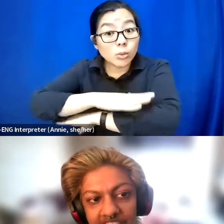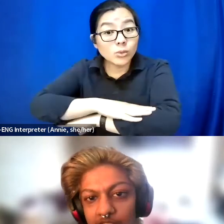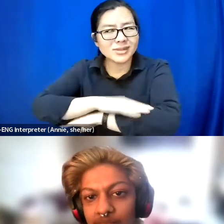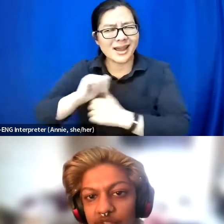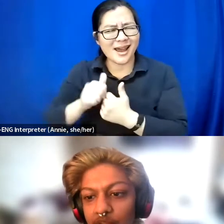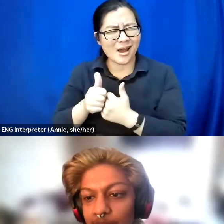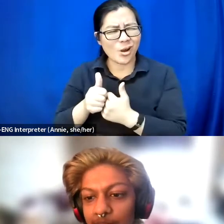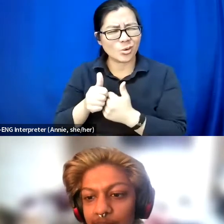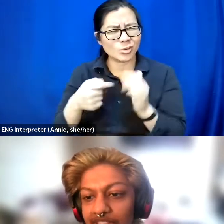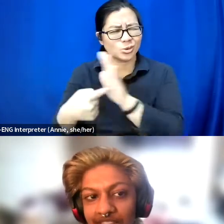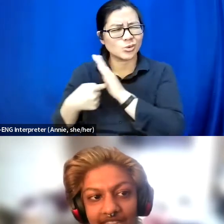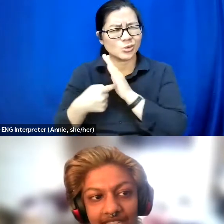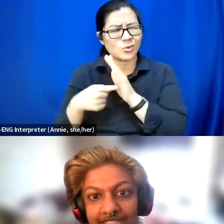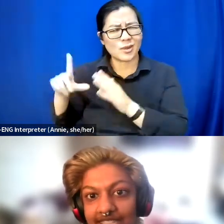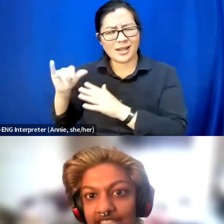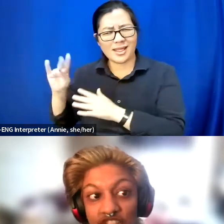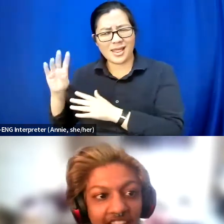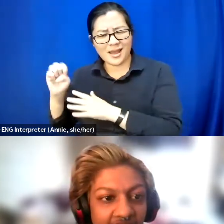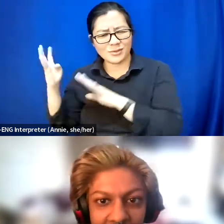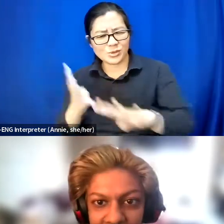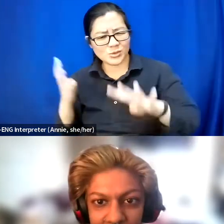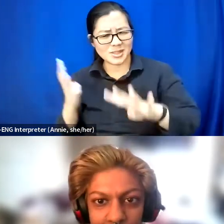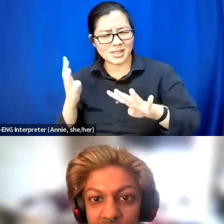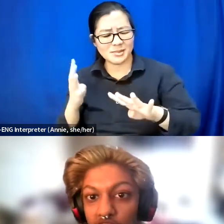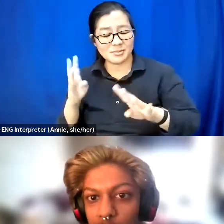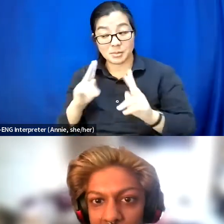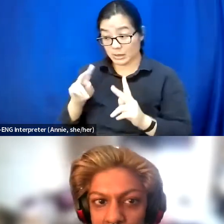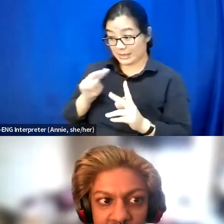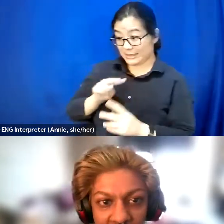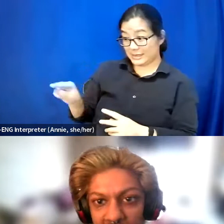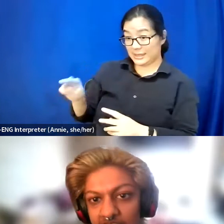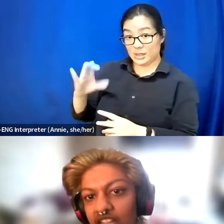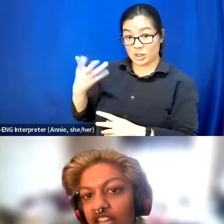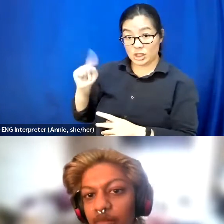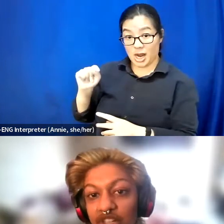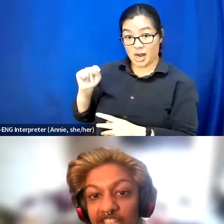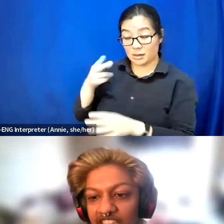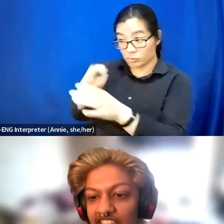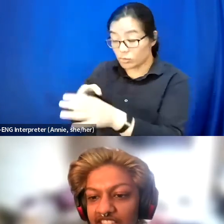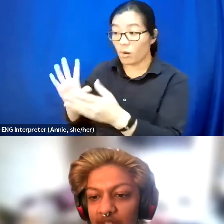up where people can see the chat, and be able to hop in on the chat, or something that,